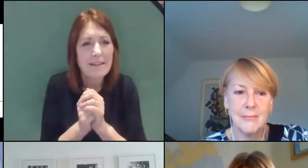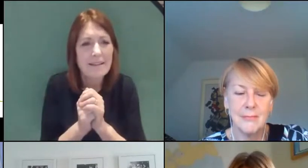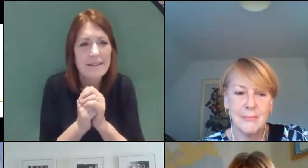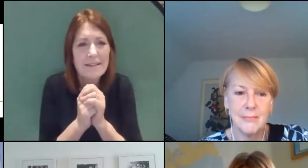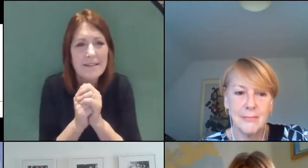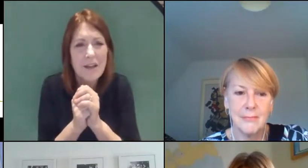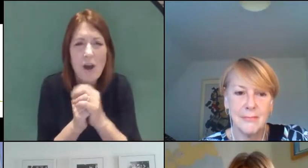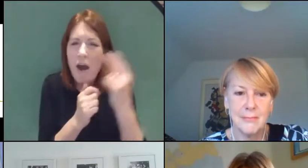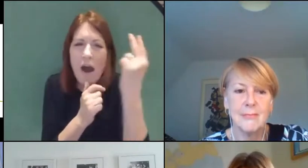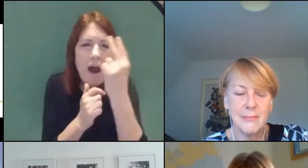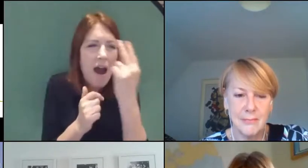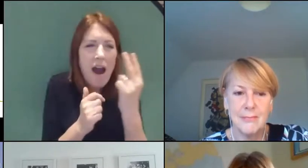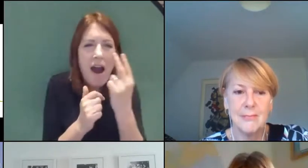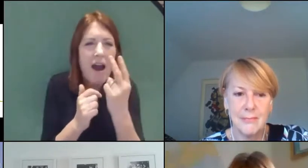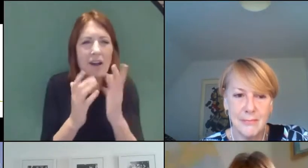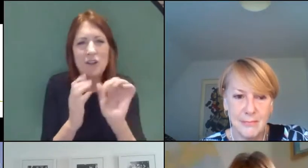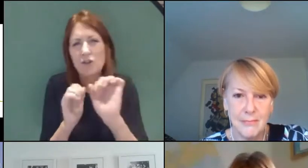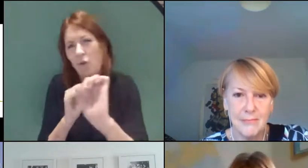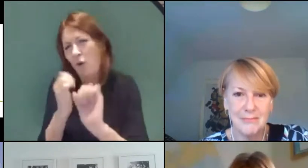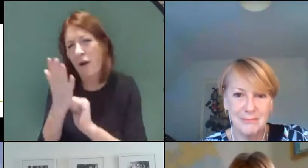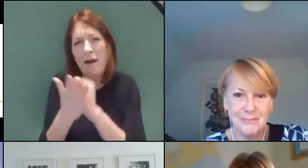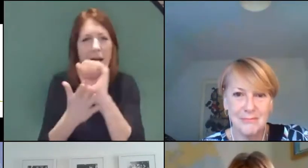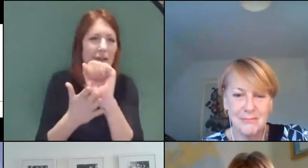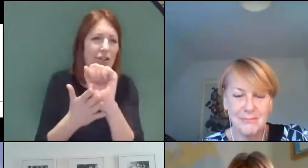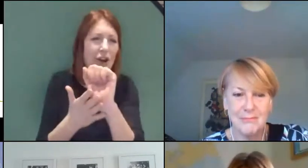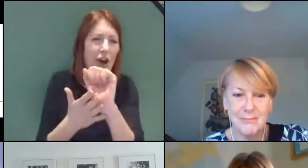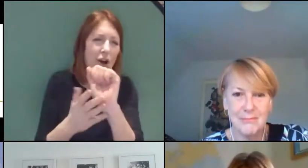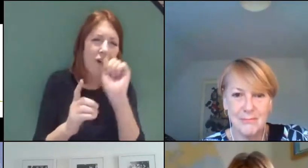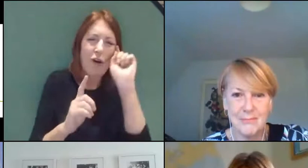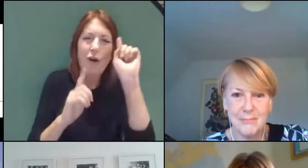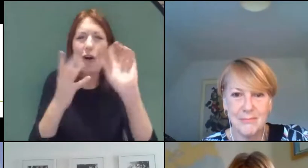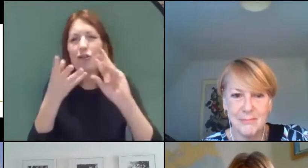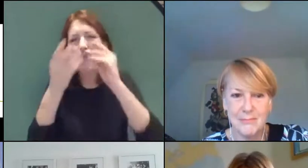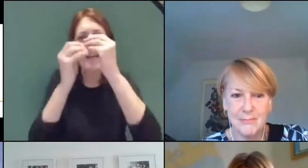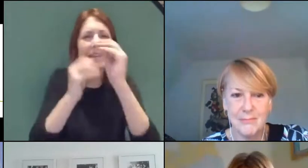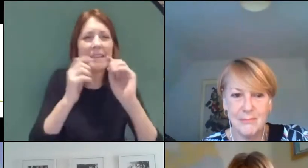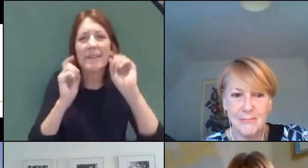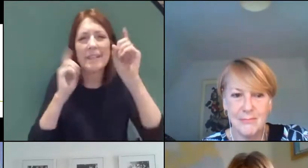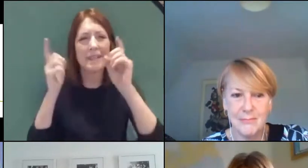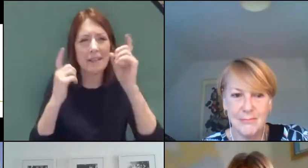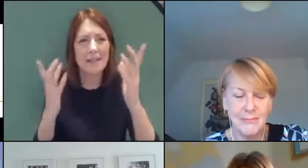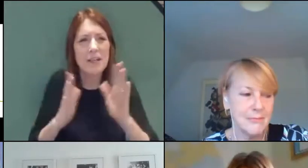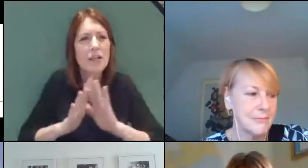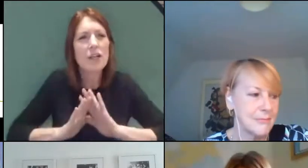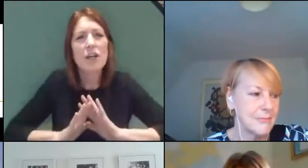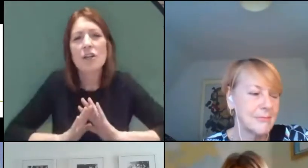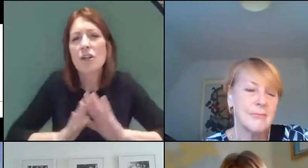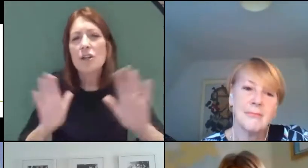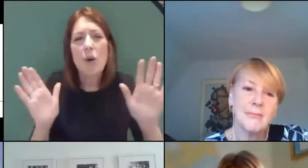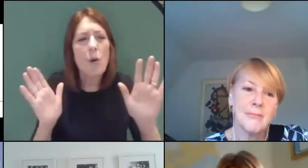art, your culture, your creativity. But there is no place that isn't